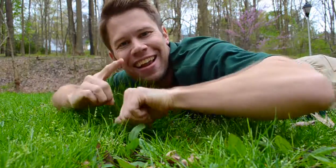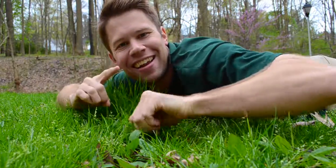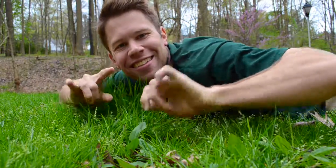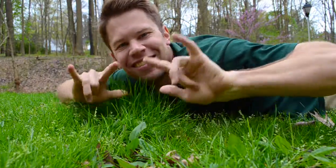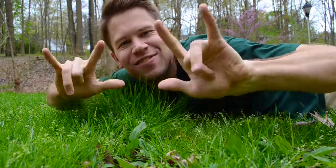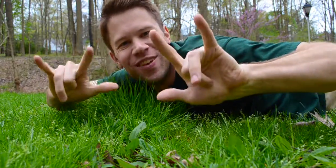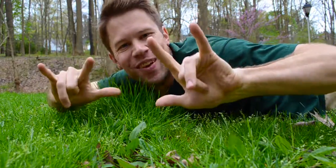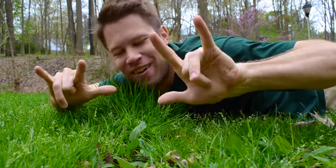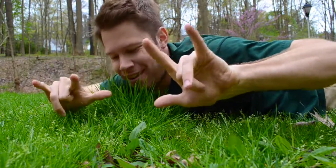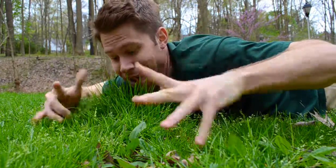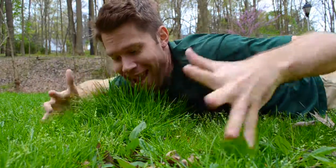LOVE YOU!